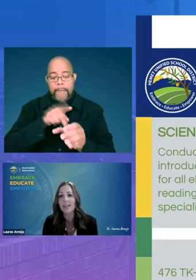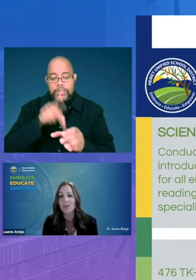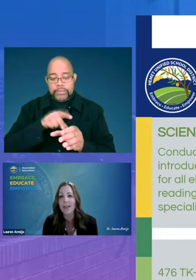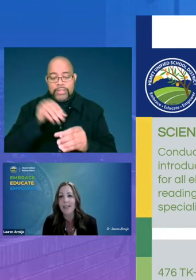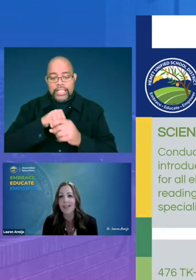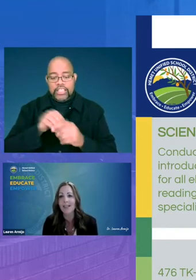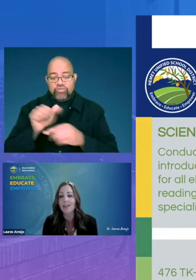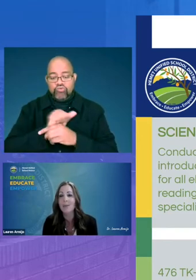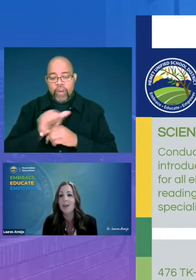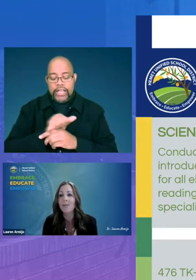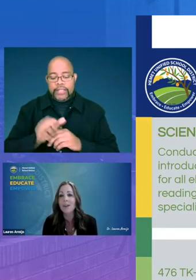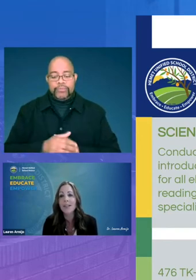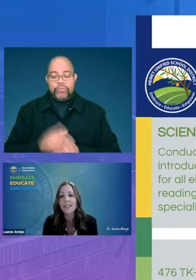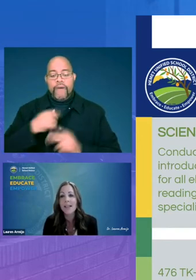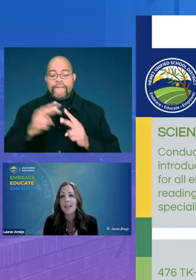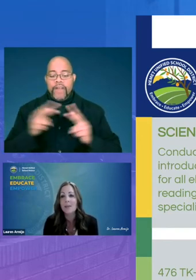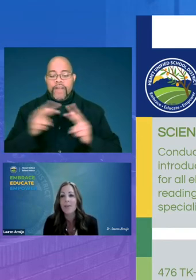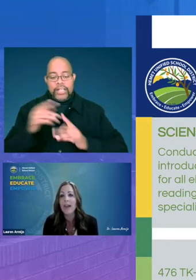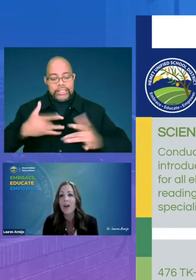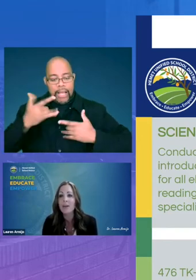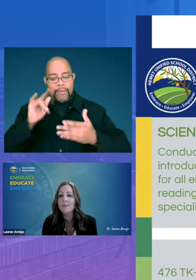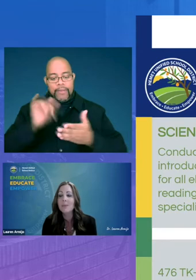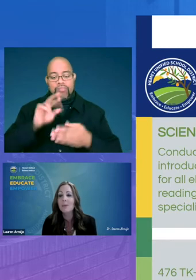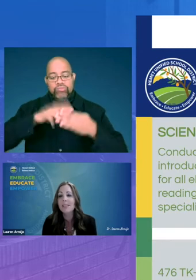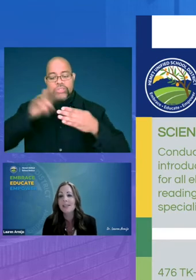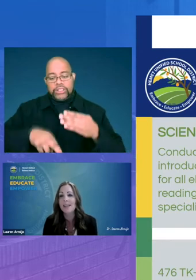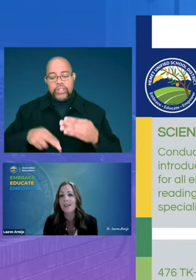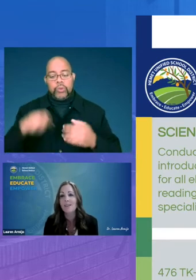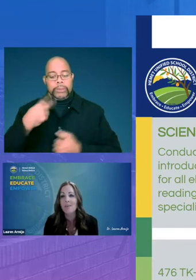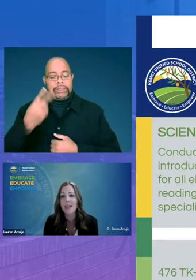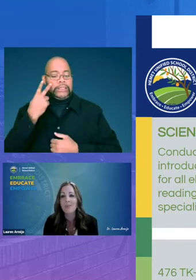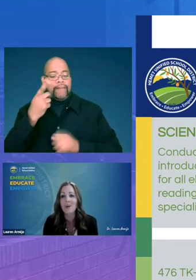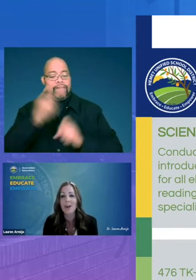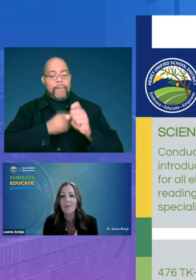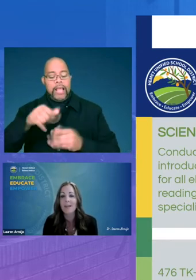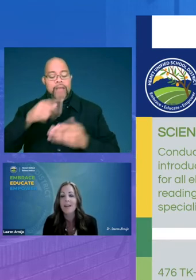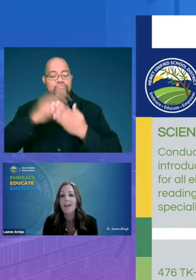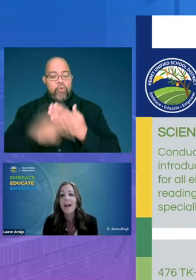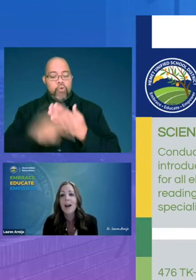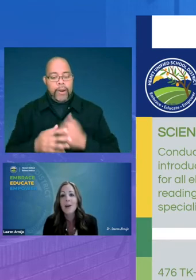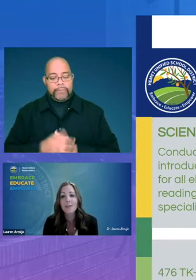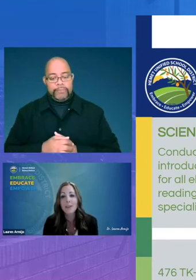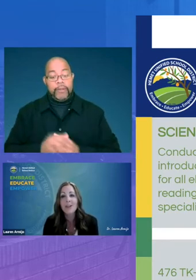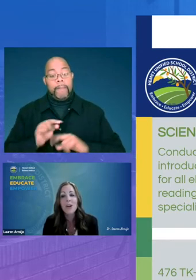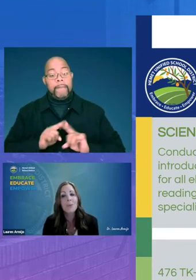training we are very excited about the outcomes we will be seeing from that program however we